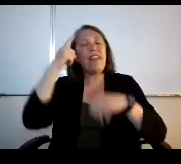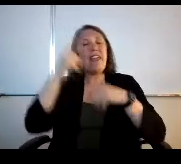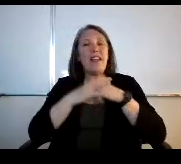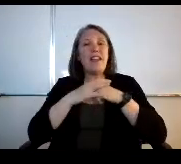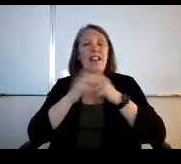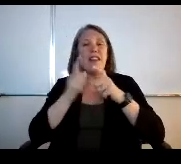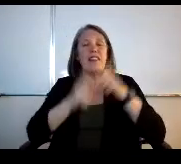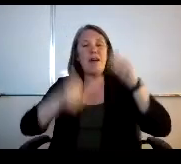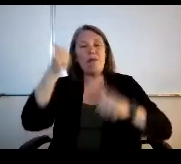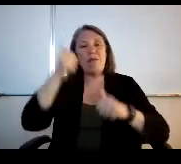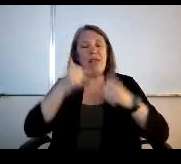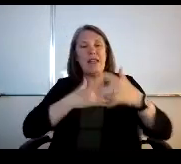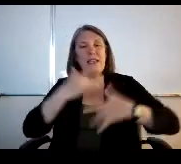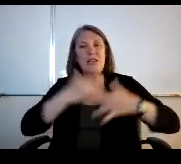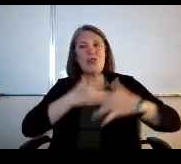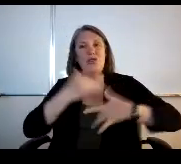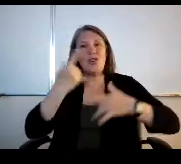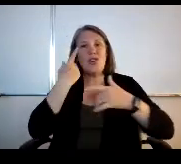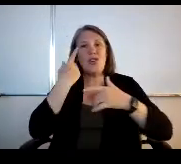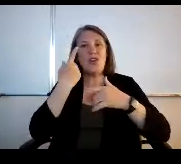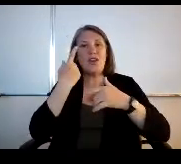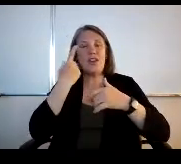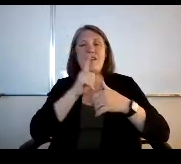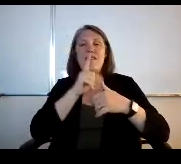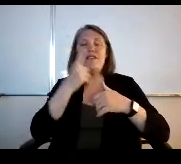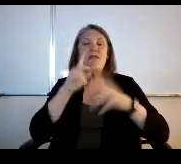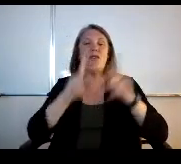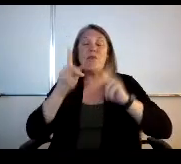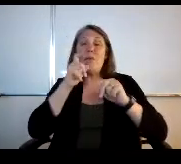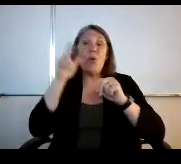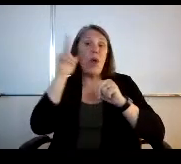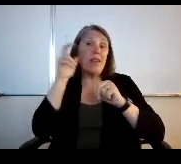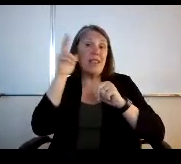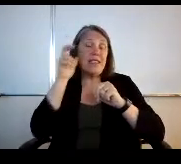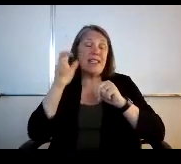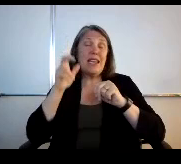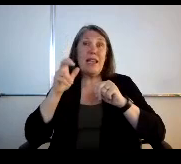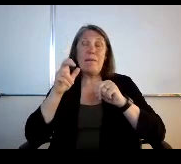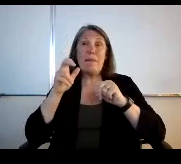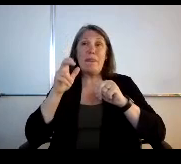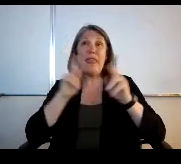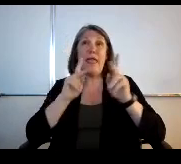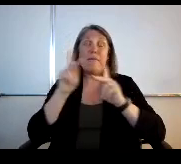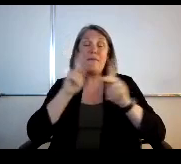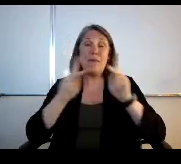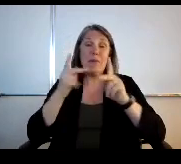for people that are listening and people that you know I don't know or may be unfamiliar with.